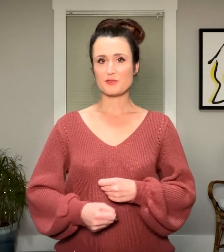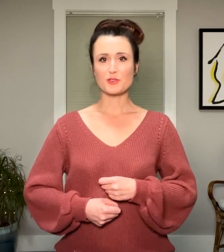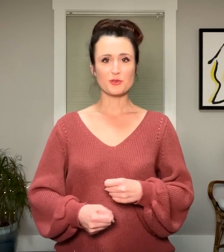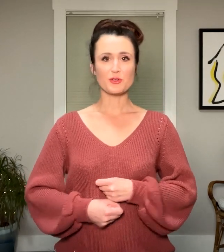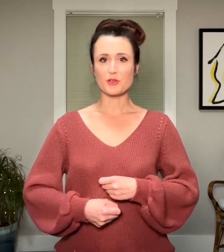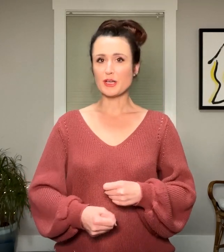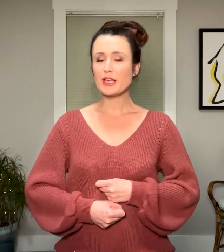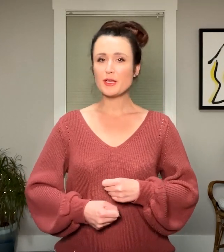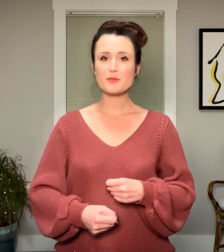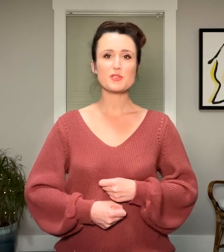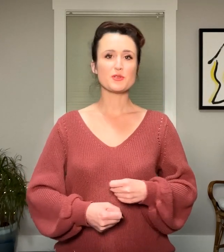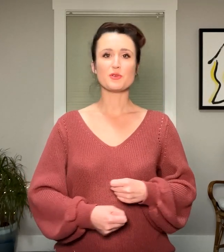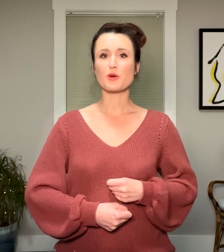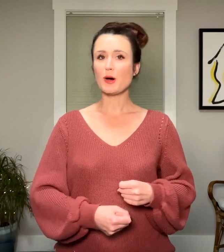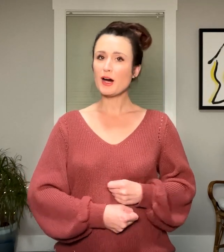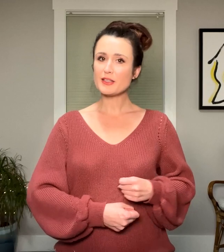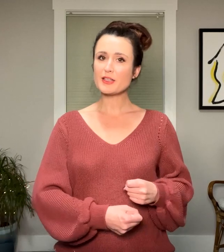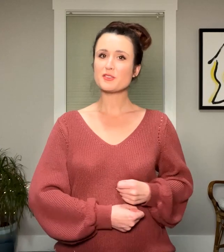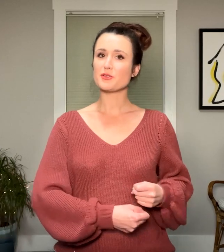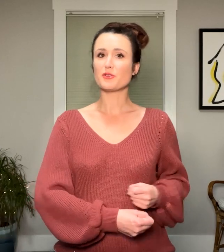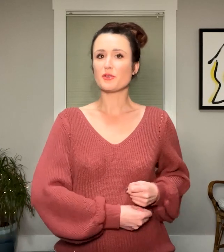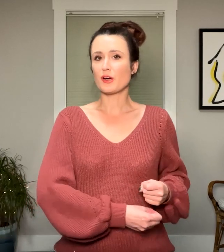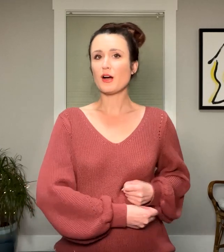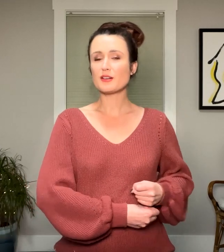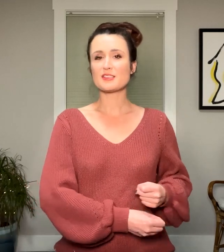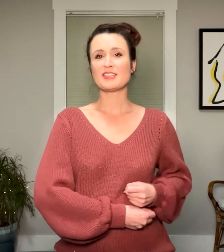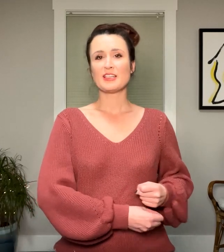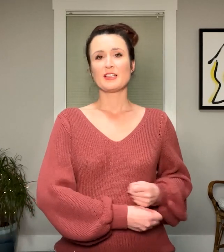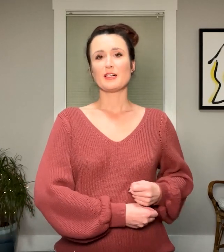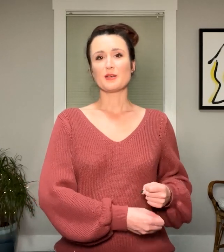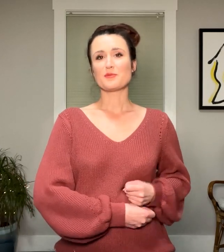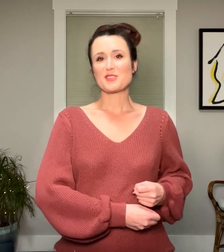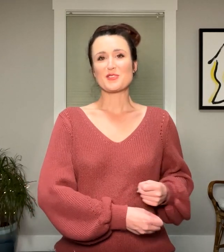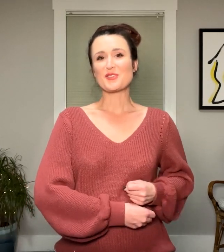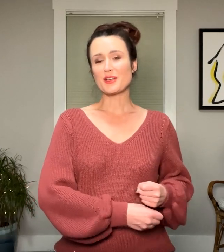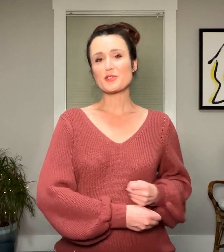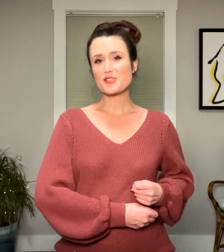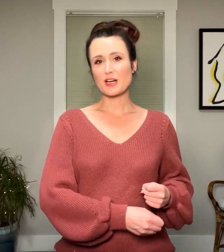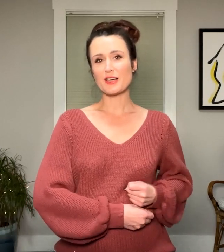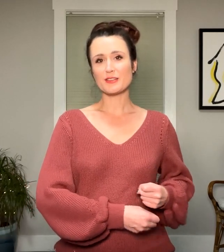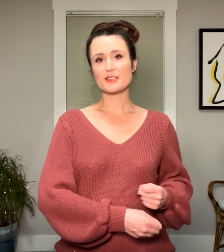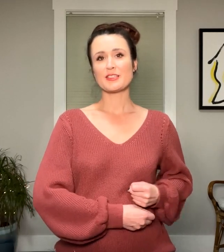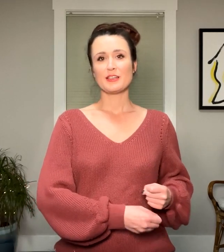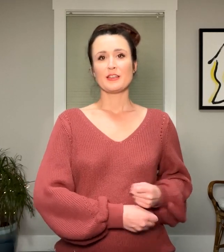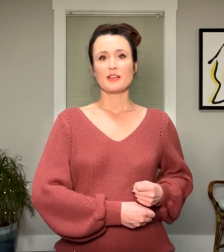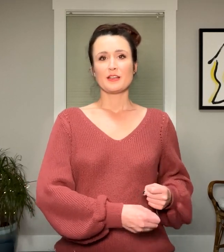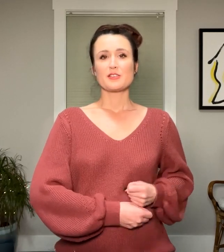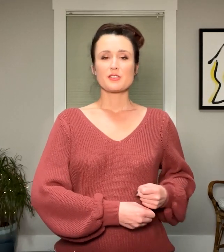to your name, to your body, to your heart, to your inner child.